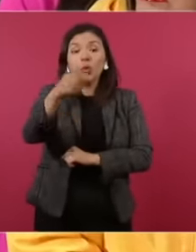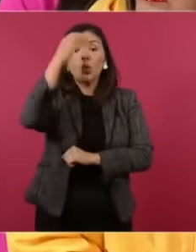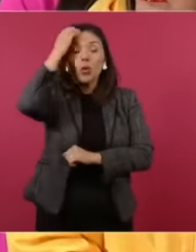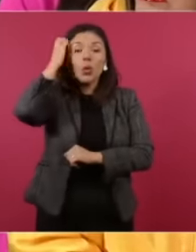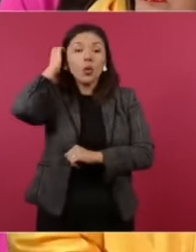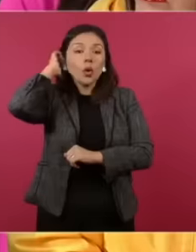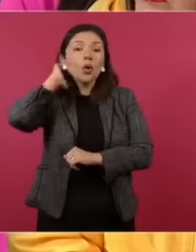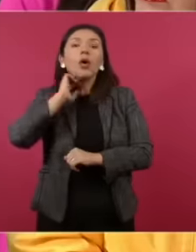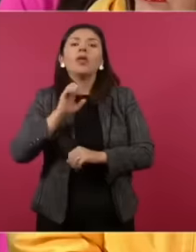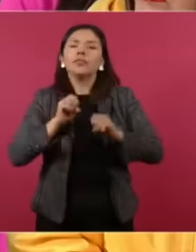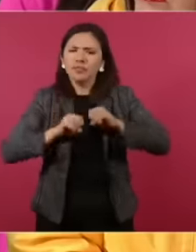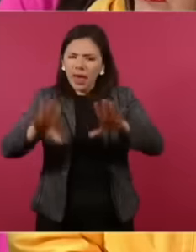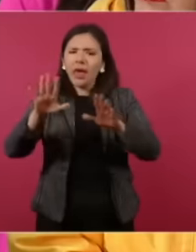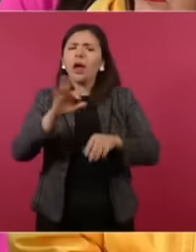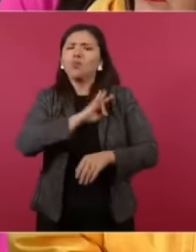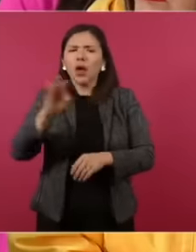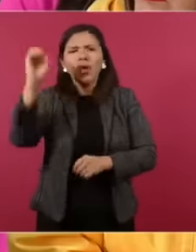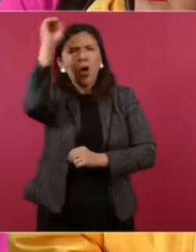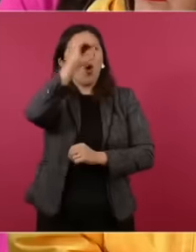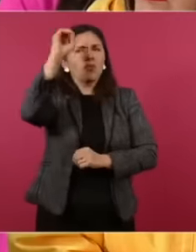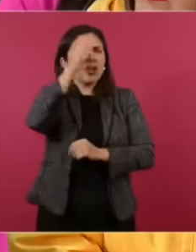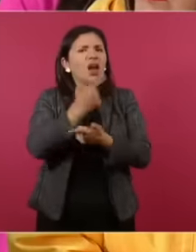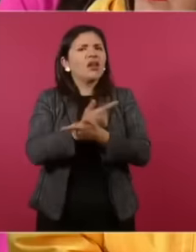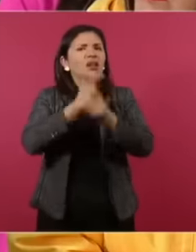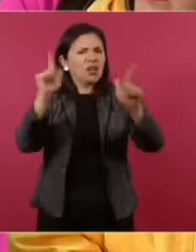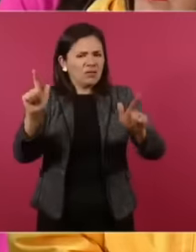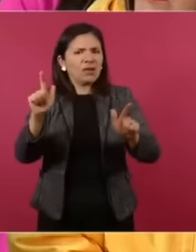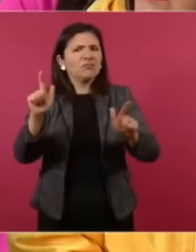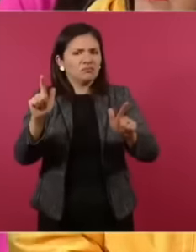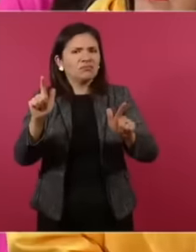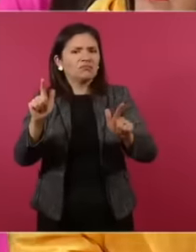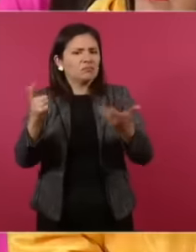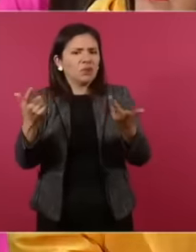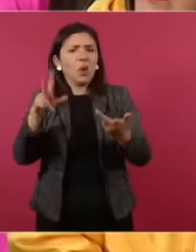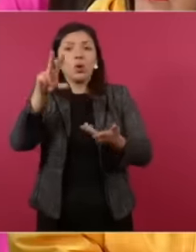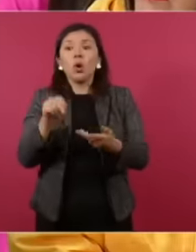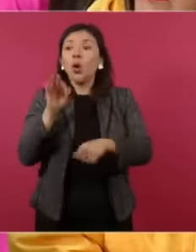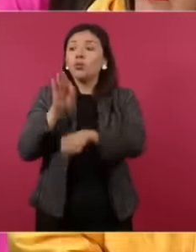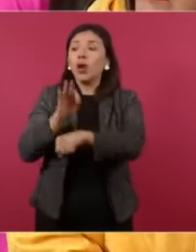they allow criticism because it gives them legitimacy at the end of the day, not a lambiscón journalism, a